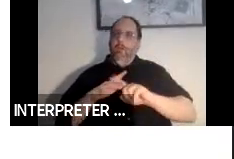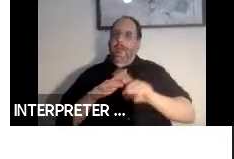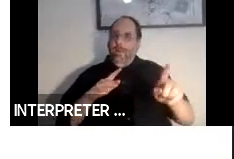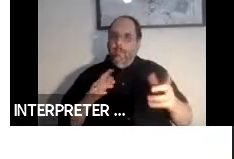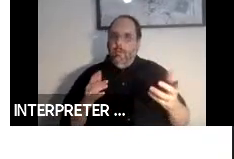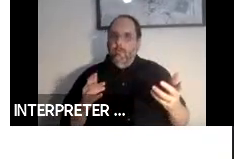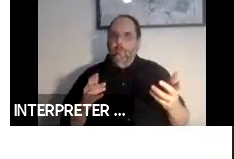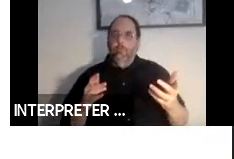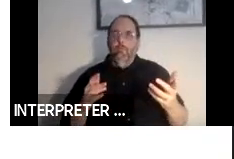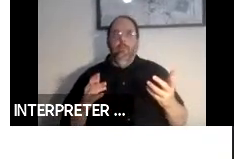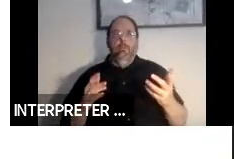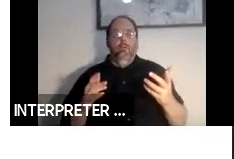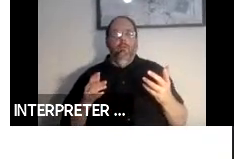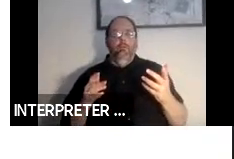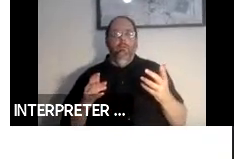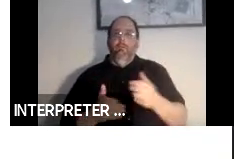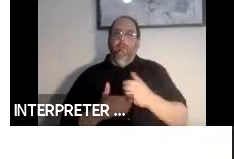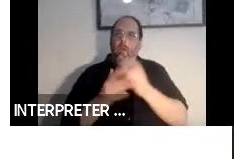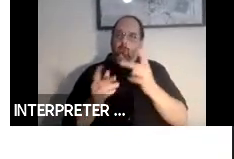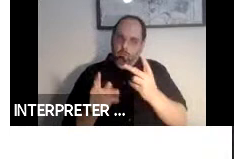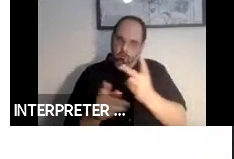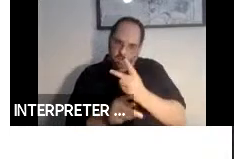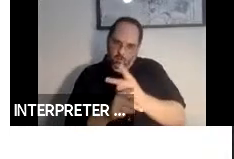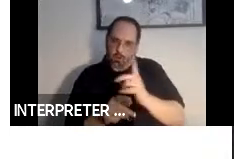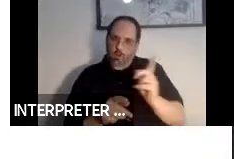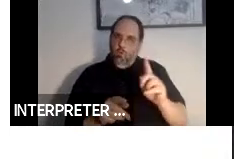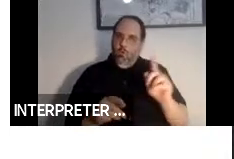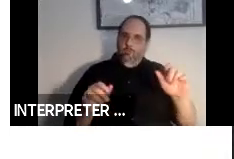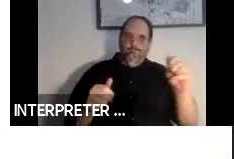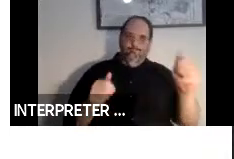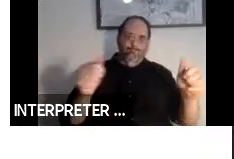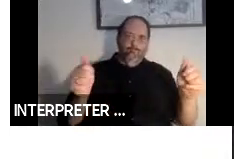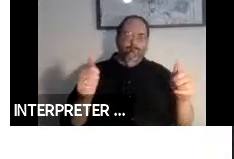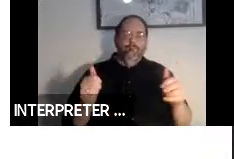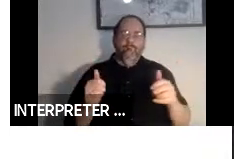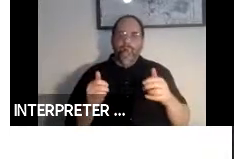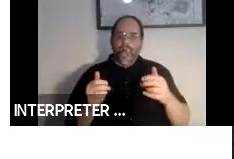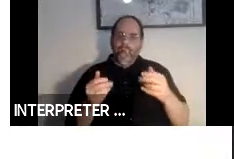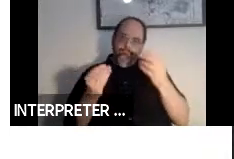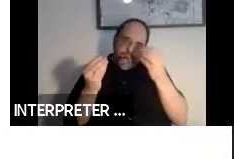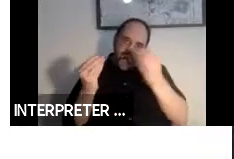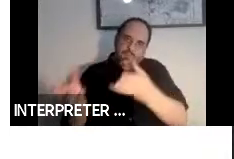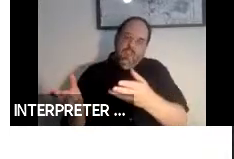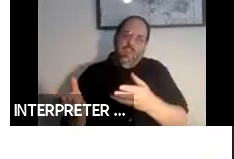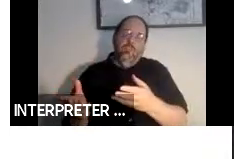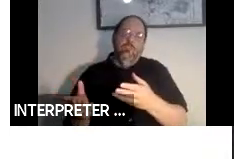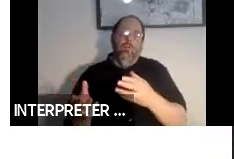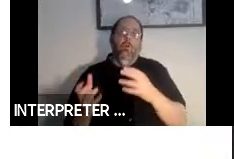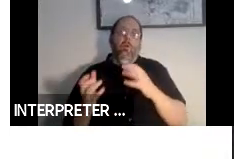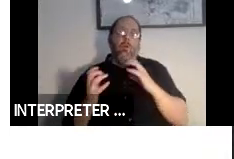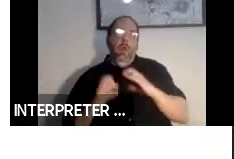Be able to help people navigate and provide information so that the clients can provide